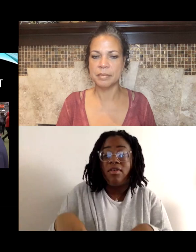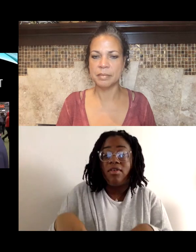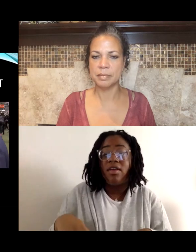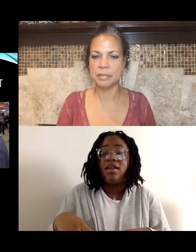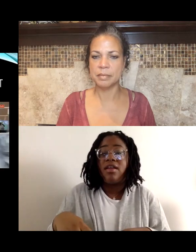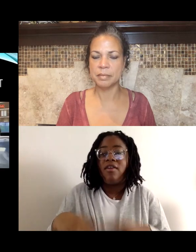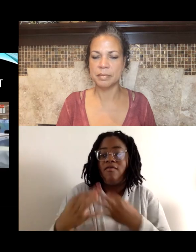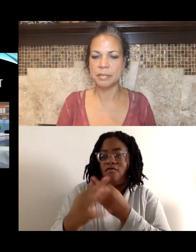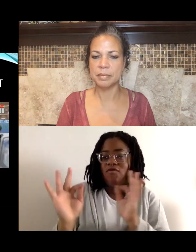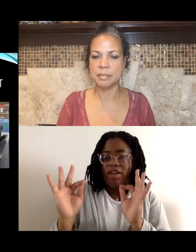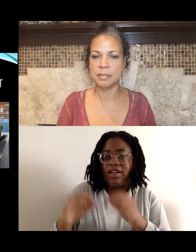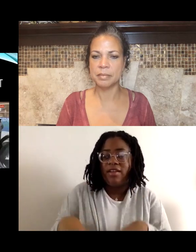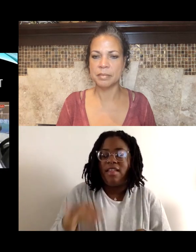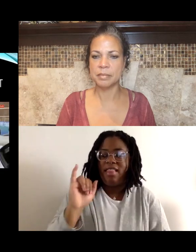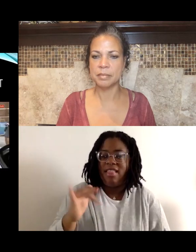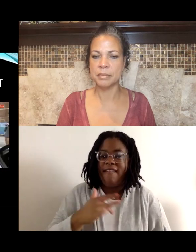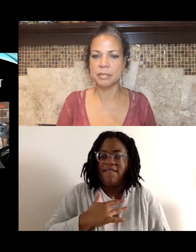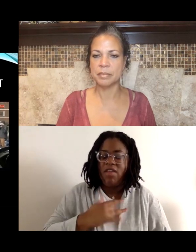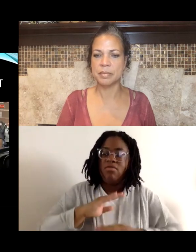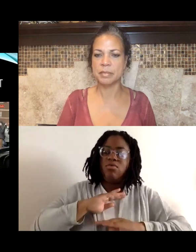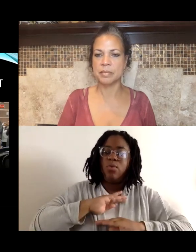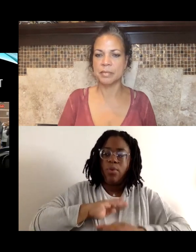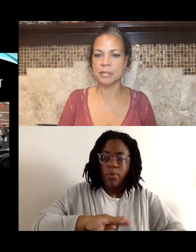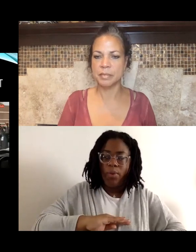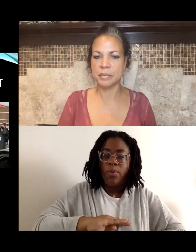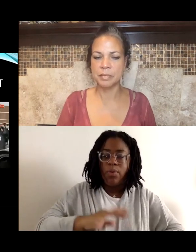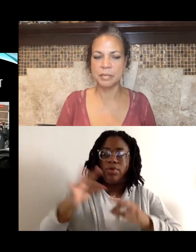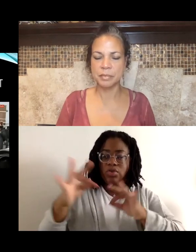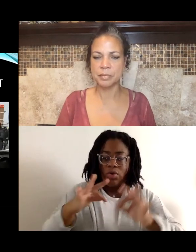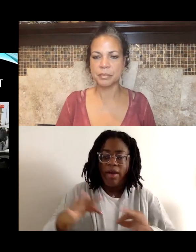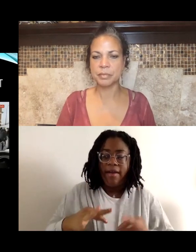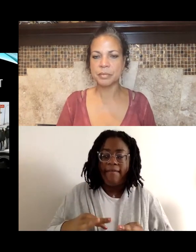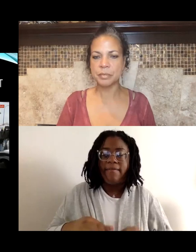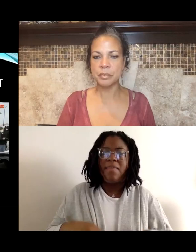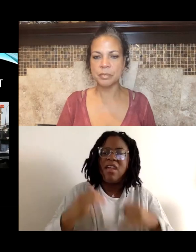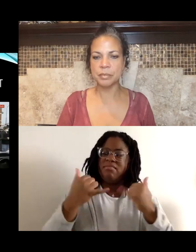[Woman] It's that sense of relief that was described, and yet a sense that there is still a lot more justice.